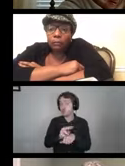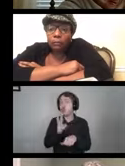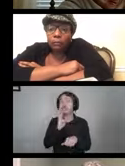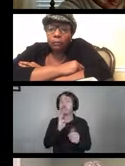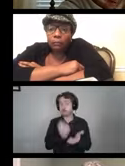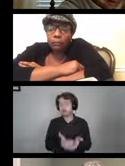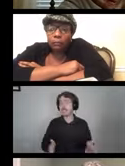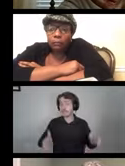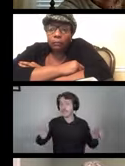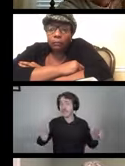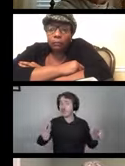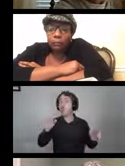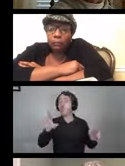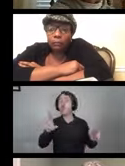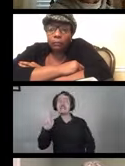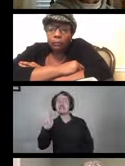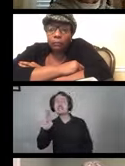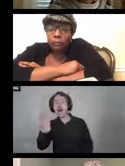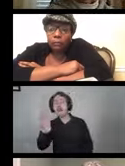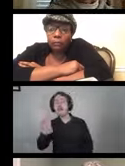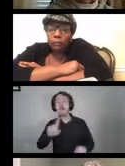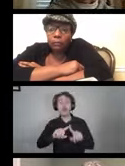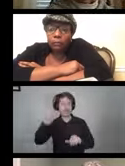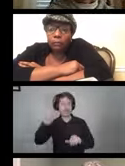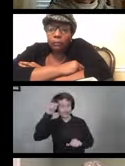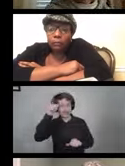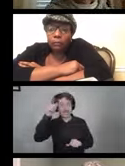but bigger equipment like shower shares,